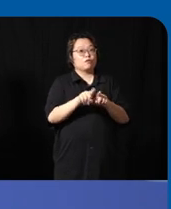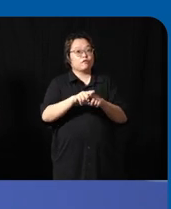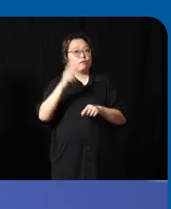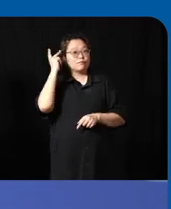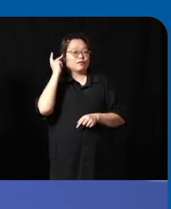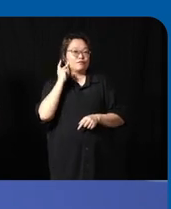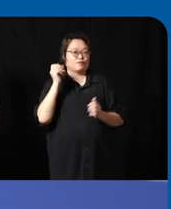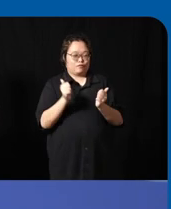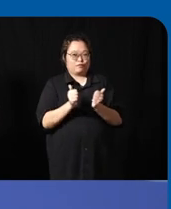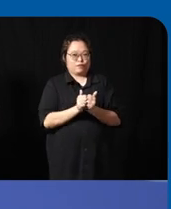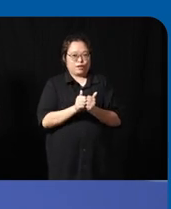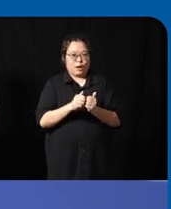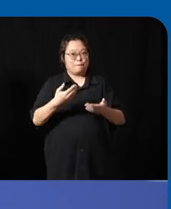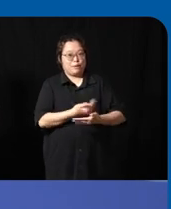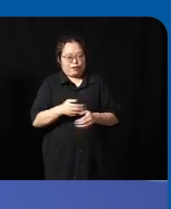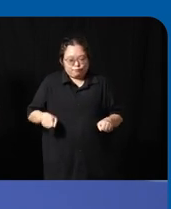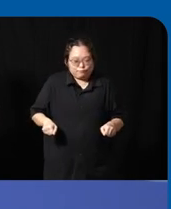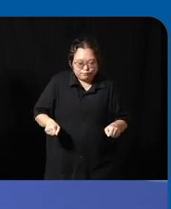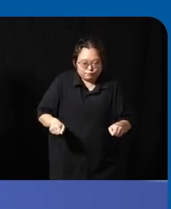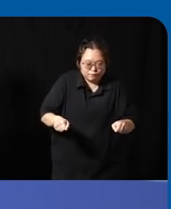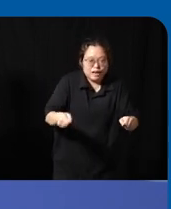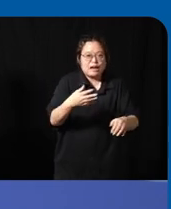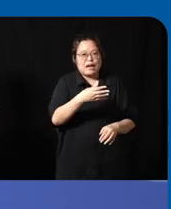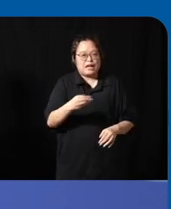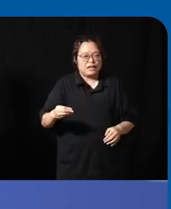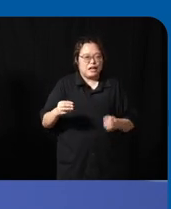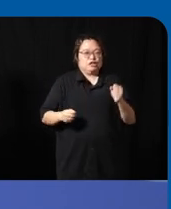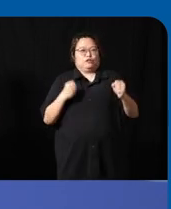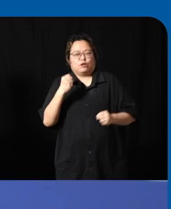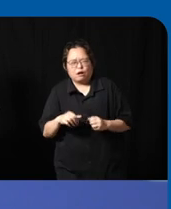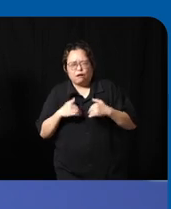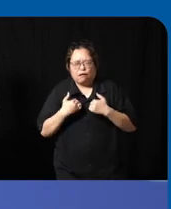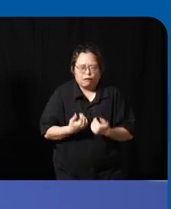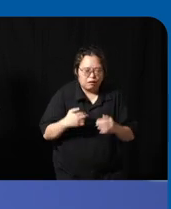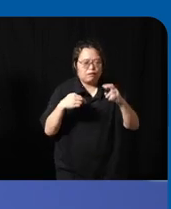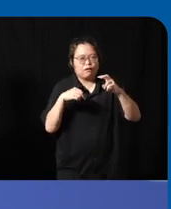and if you're uh jogging and really tired uh climbing up the stairs you can take the ramp